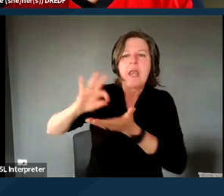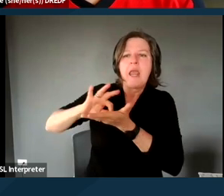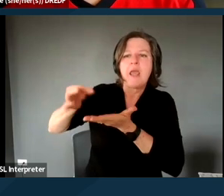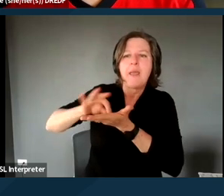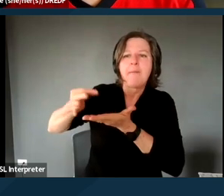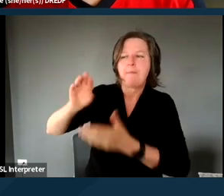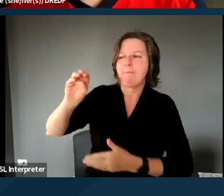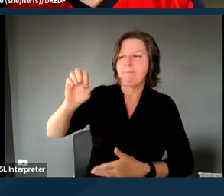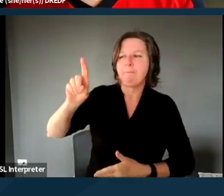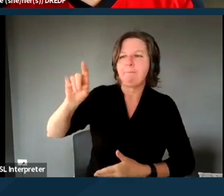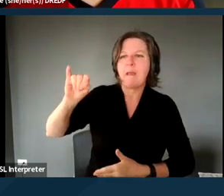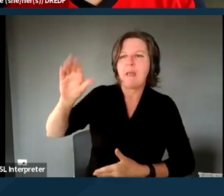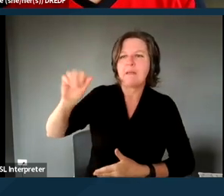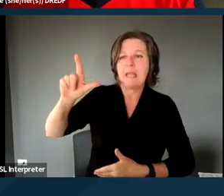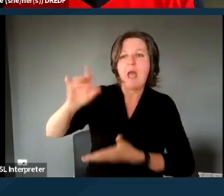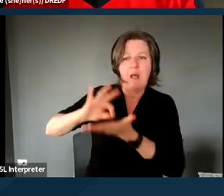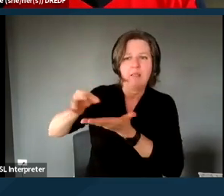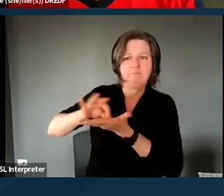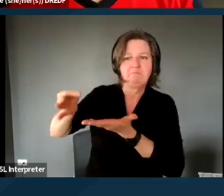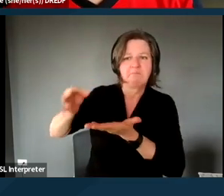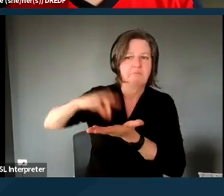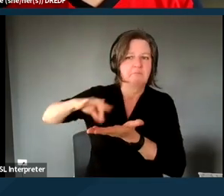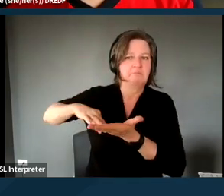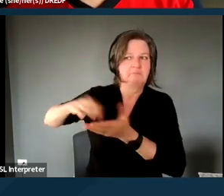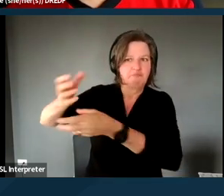but it is at this point focused on the populations